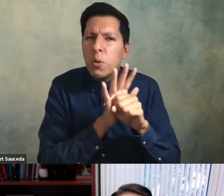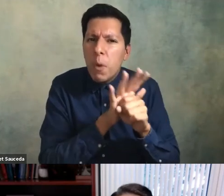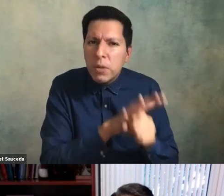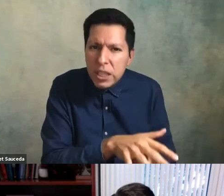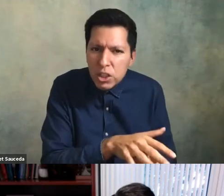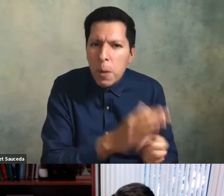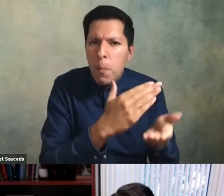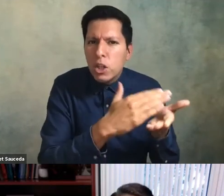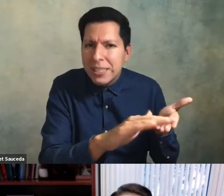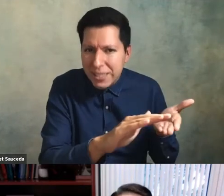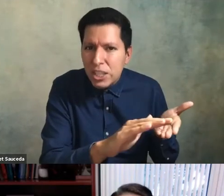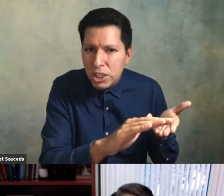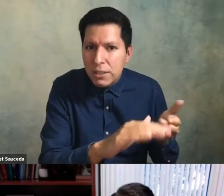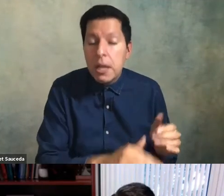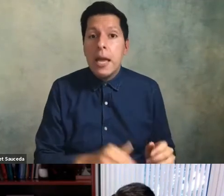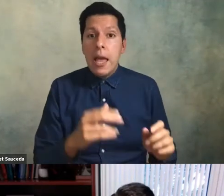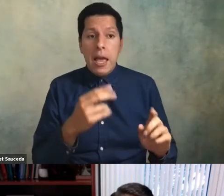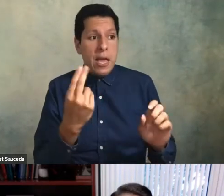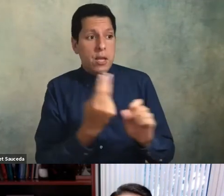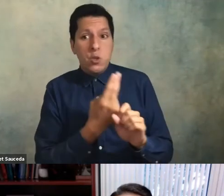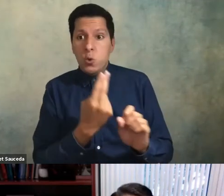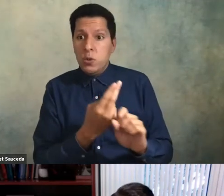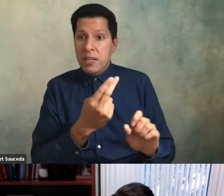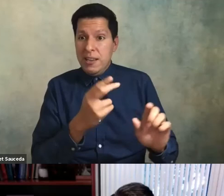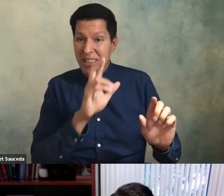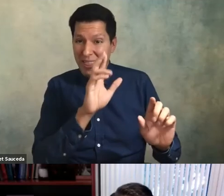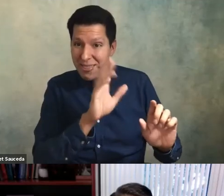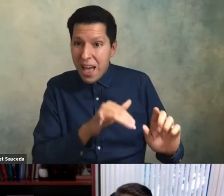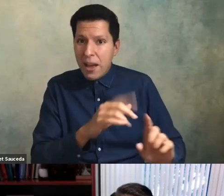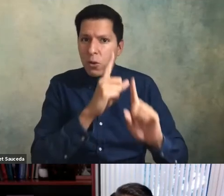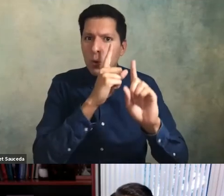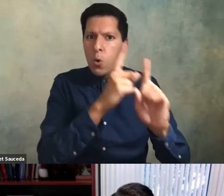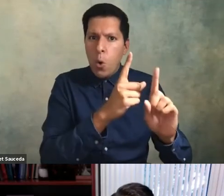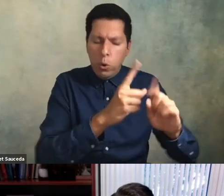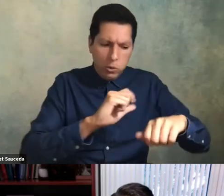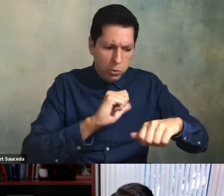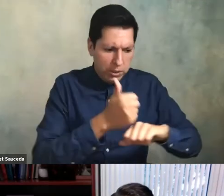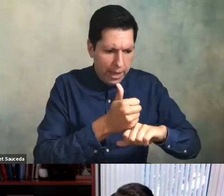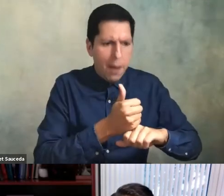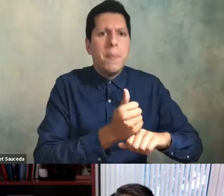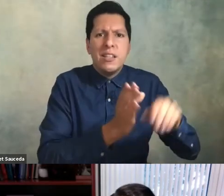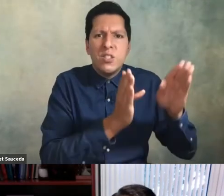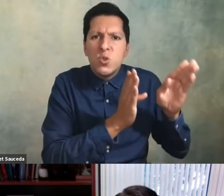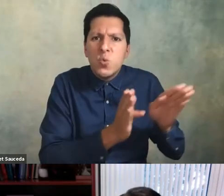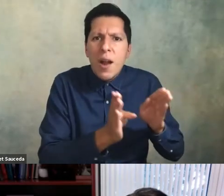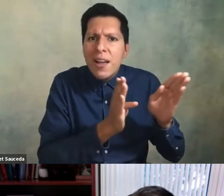at the institutions and using those insights to you know develop a strategy um to you know